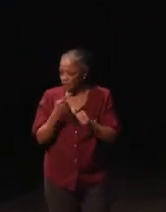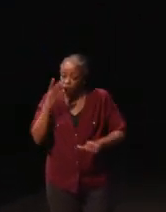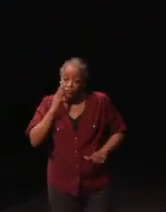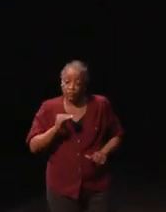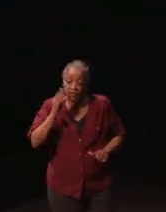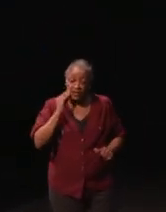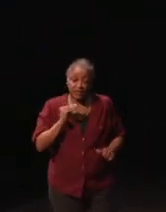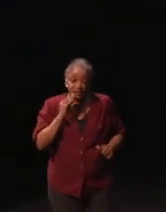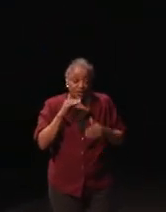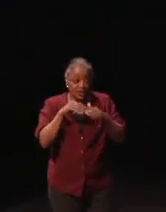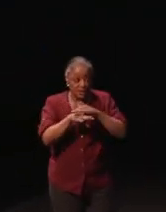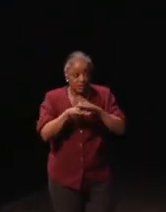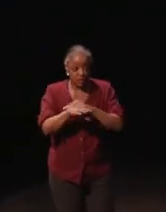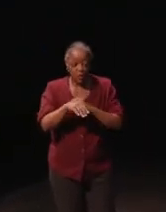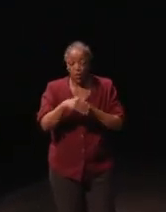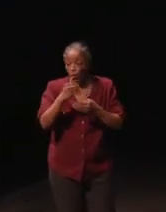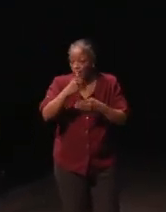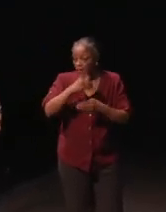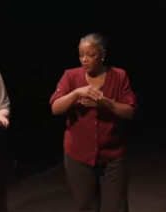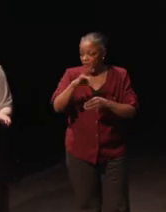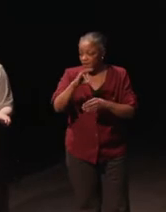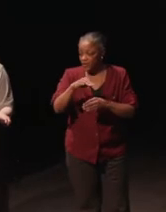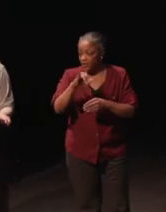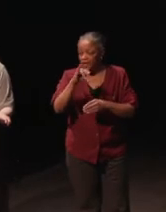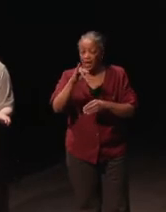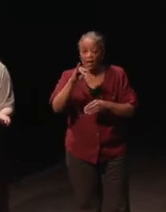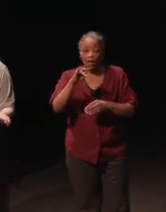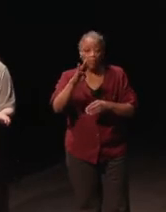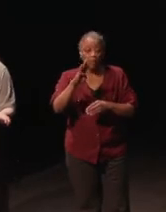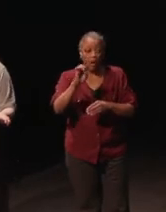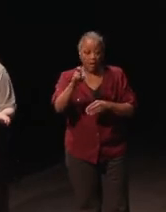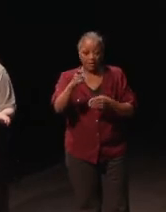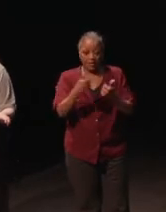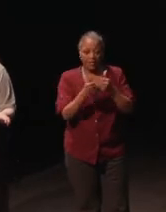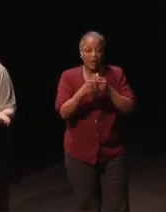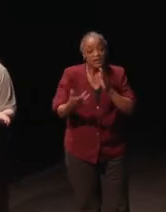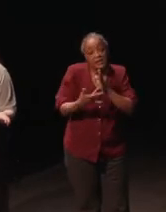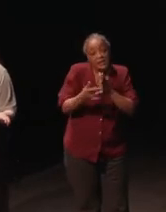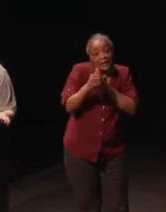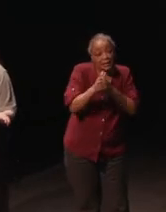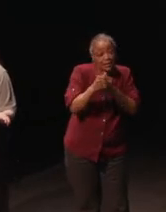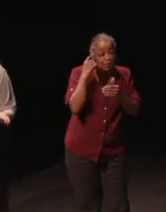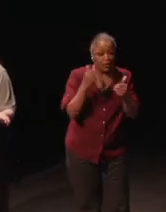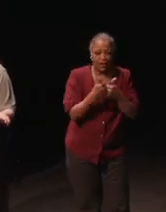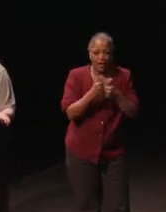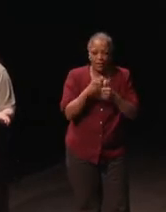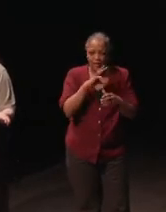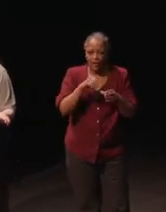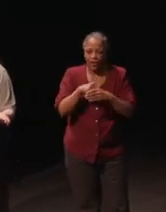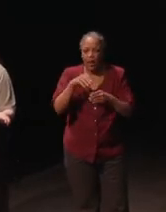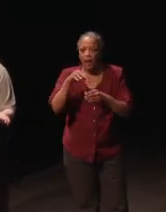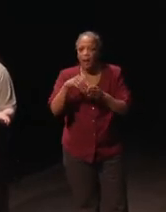accessibility was with Windows seven inbox games. I was the tech lead for all the games including Minesweeper and Solitaire,